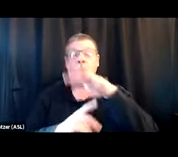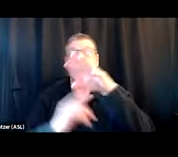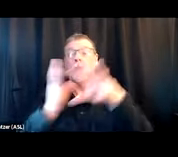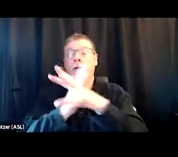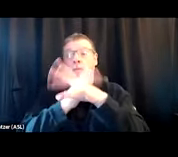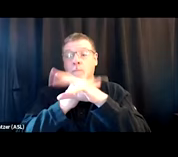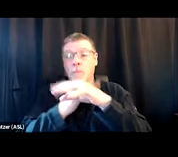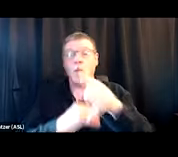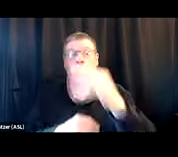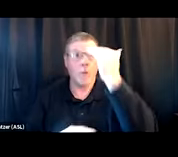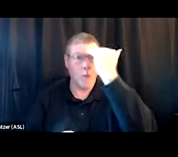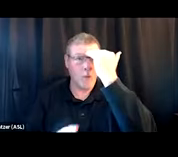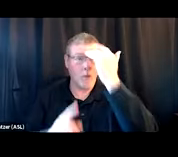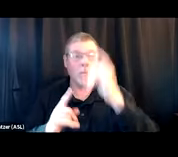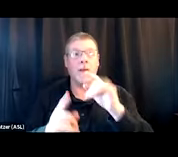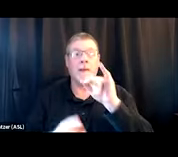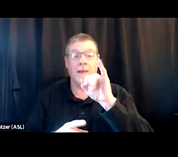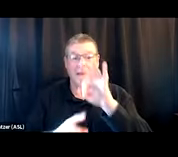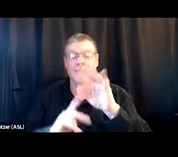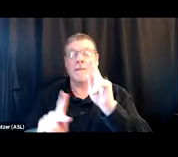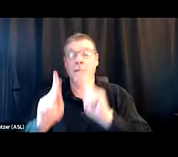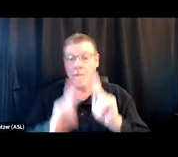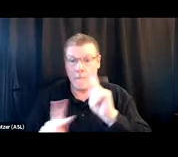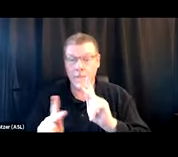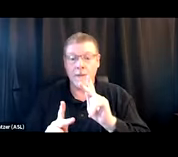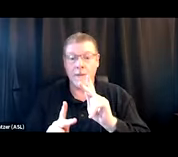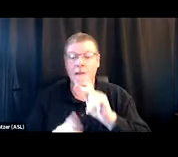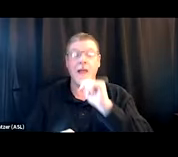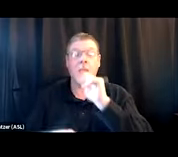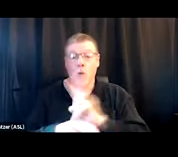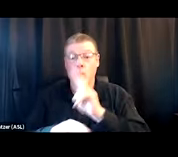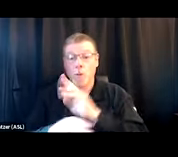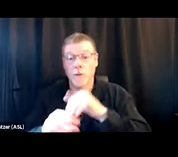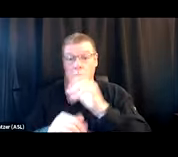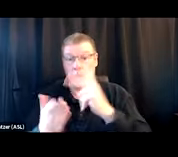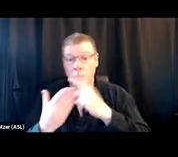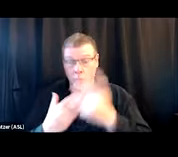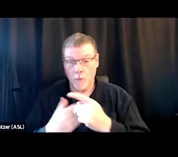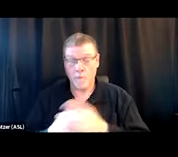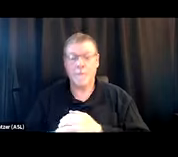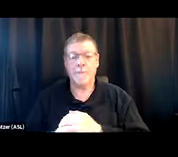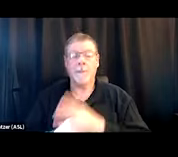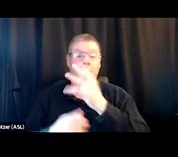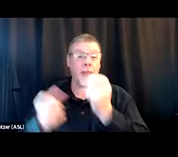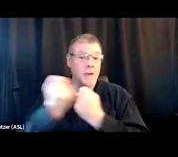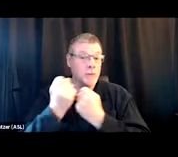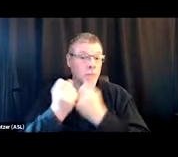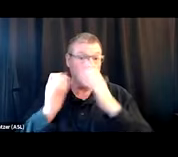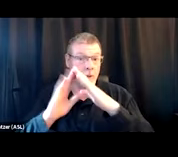So if you know folks are using in your program, and if it's supported housing, like, that's permanent housing,